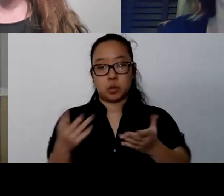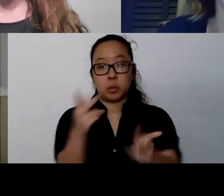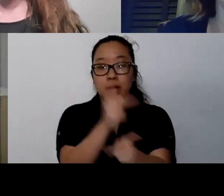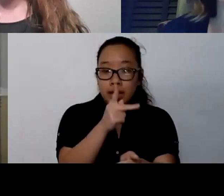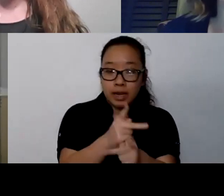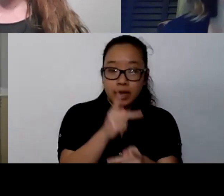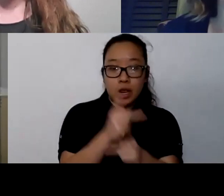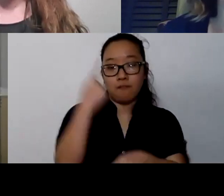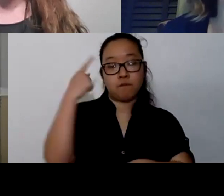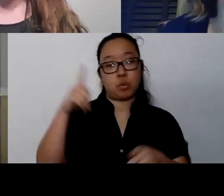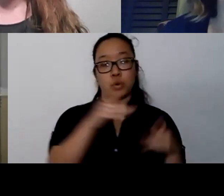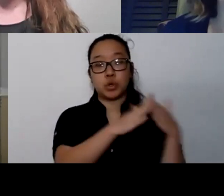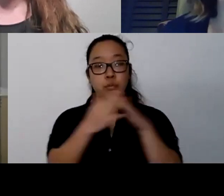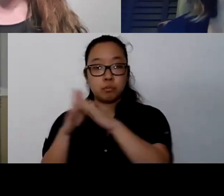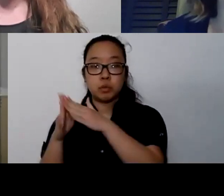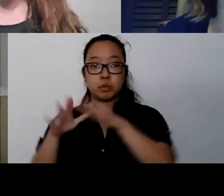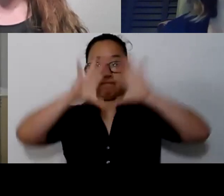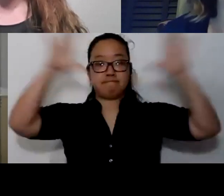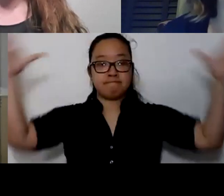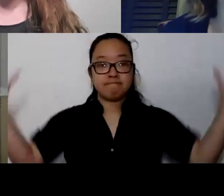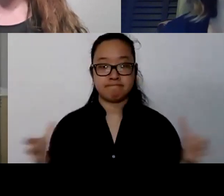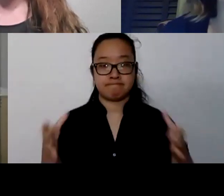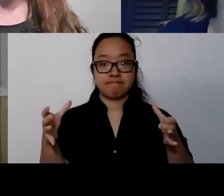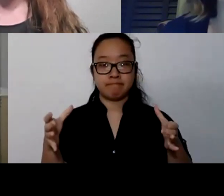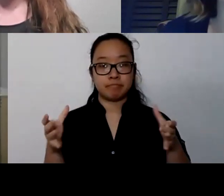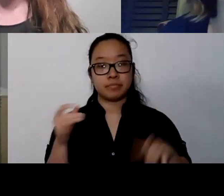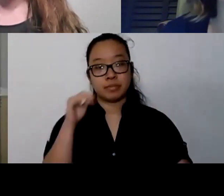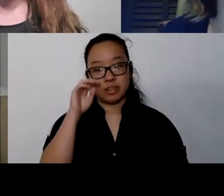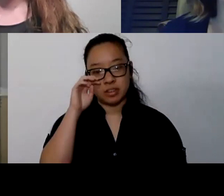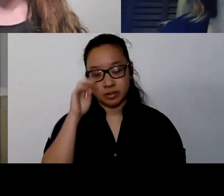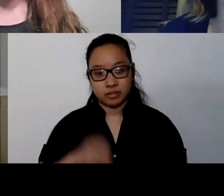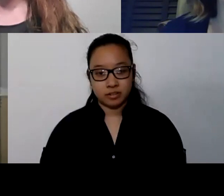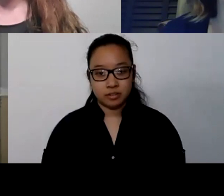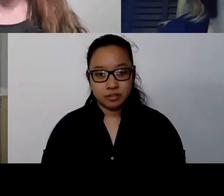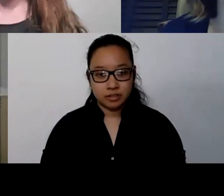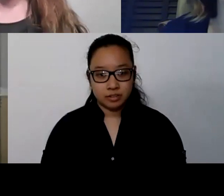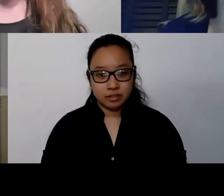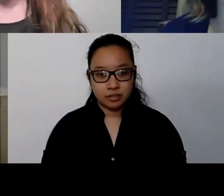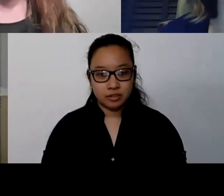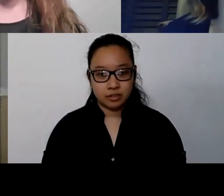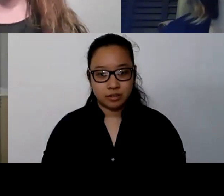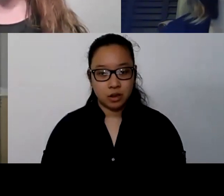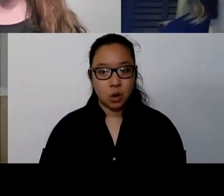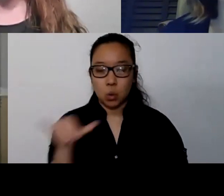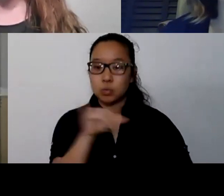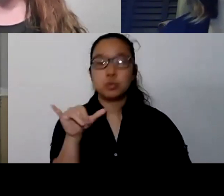because we're only gonna do as well as our whole is doing. Also looking at kind of that overlap,